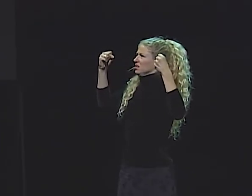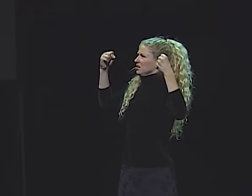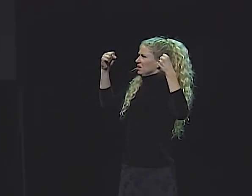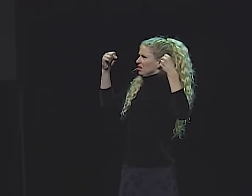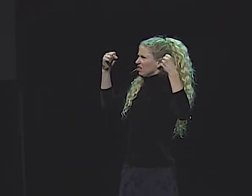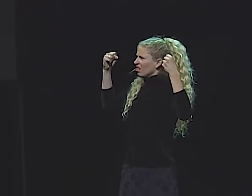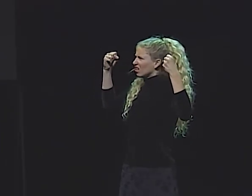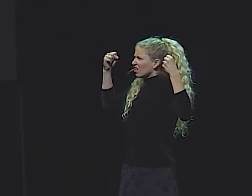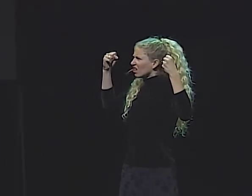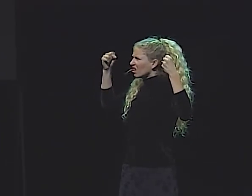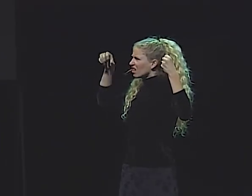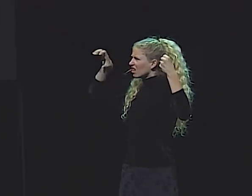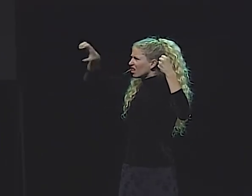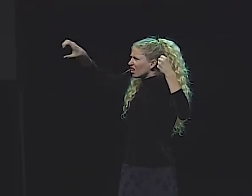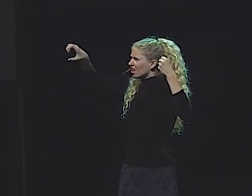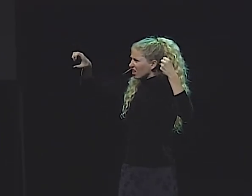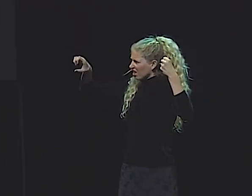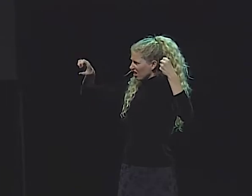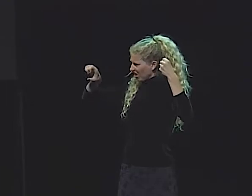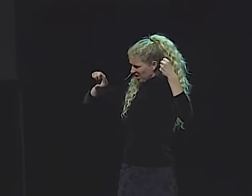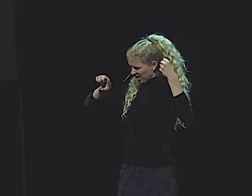SHE OPENED A MEDICINE CABINET...